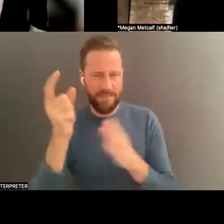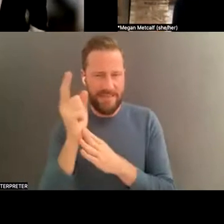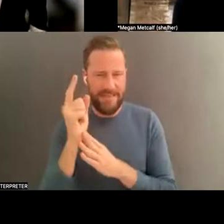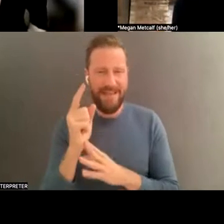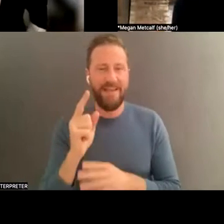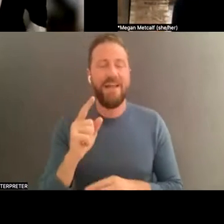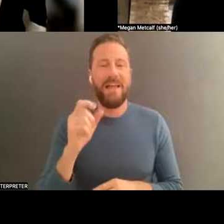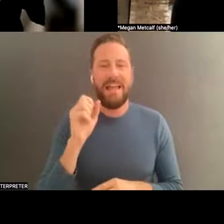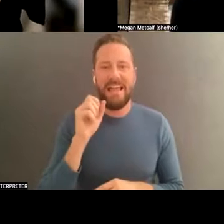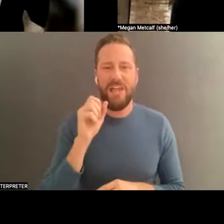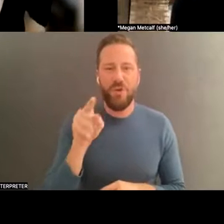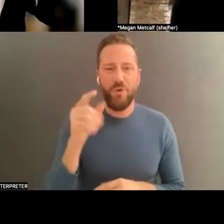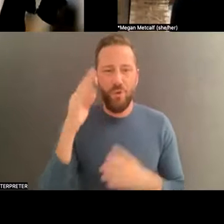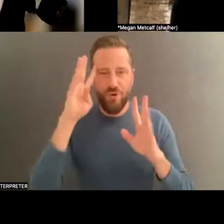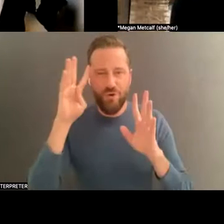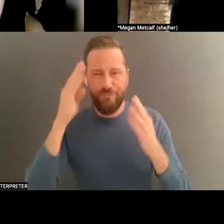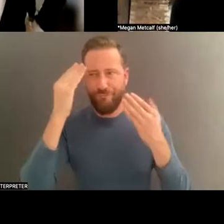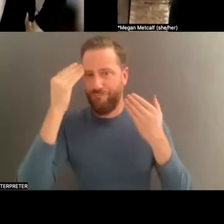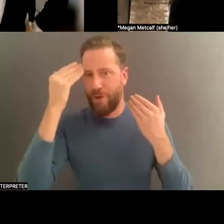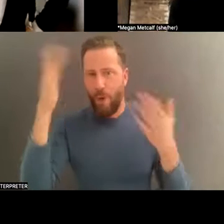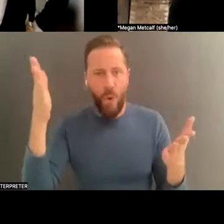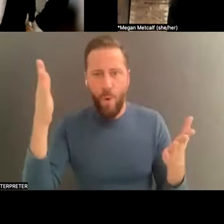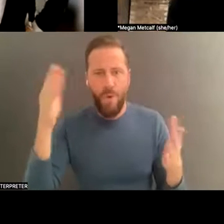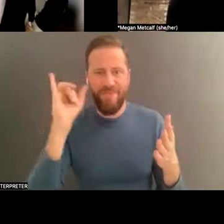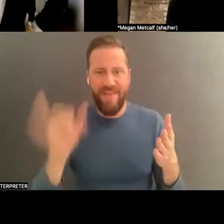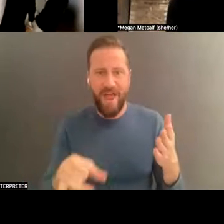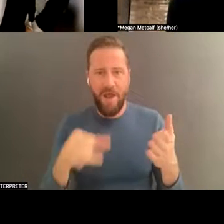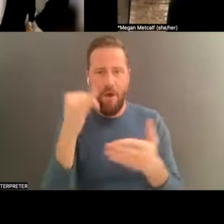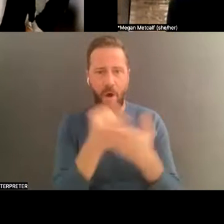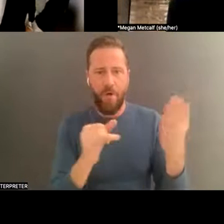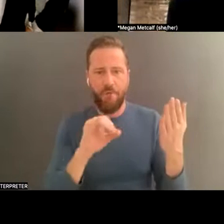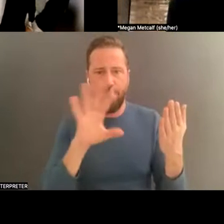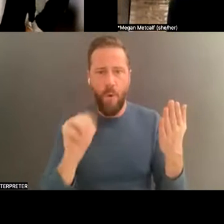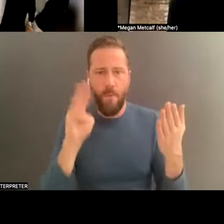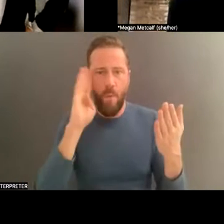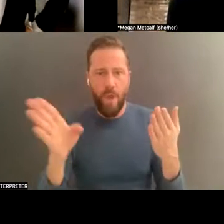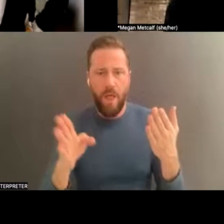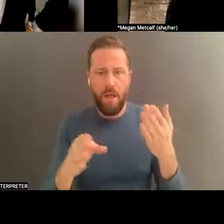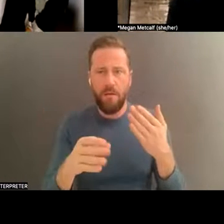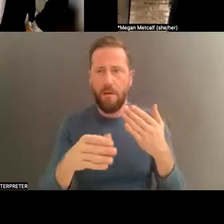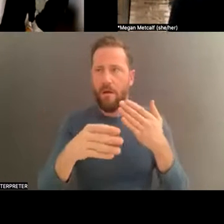if this art form is going to progress or is just a "now" thing. So you're thinking to yourself